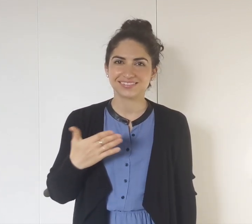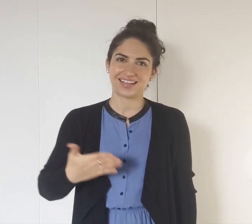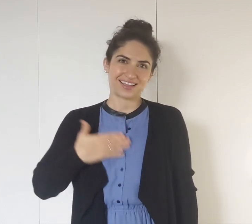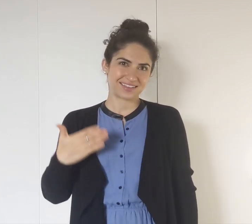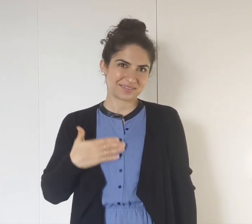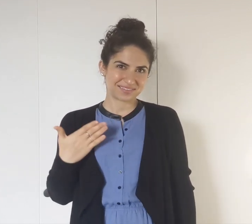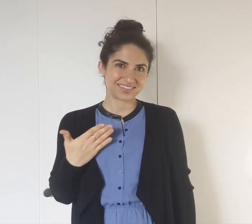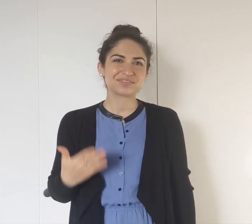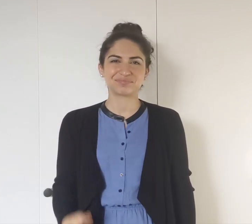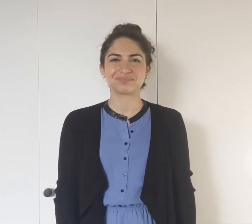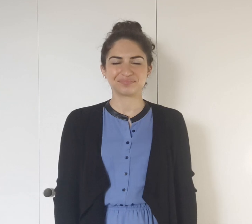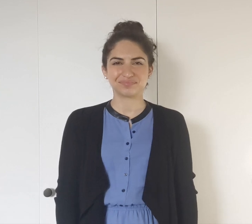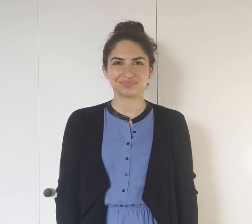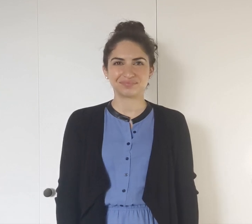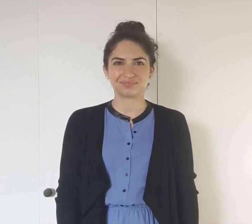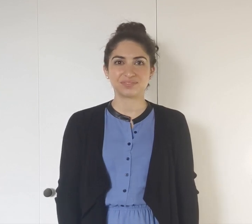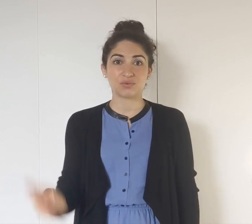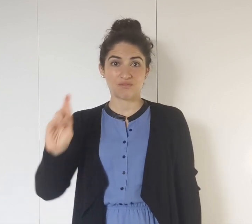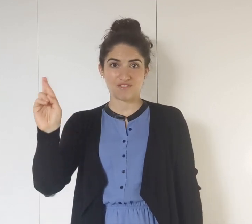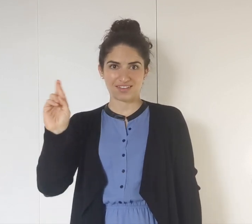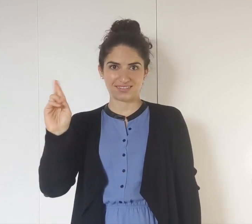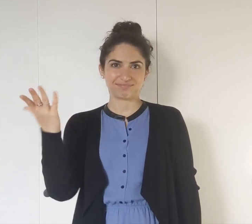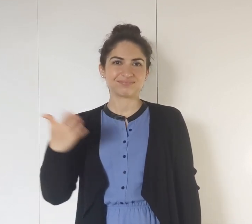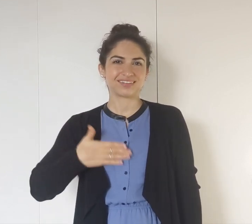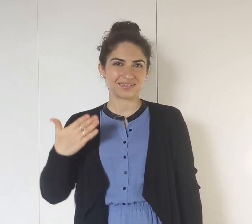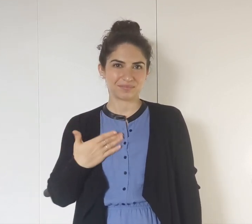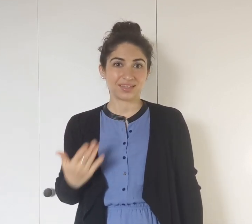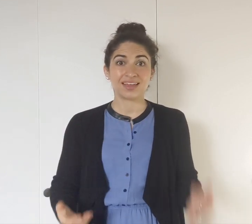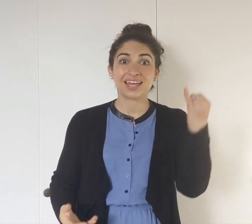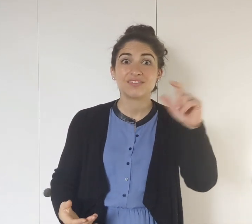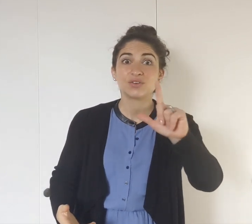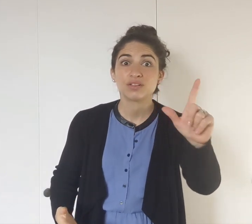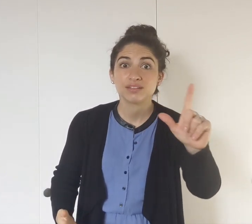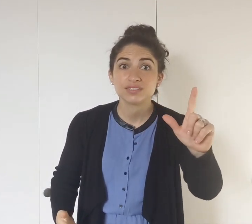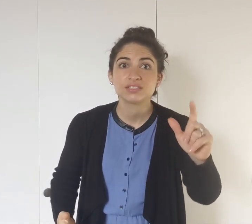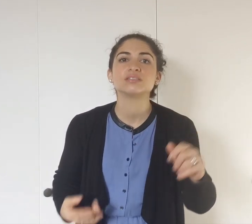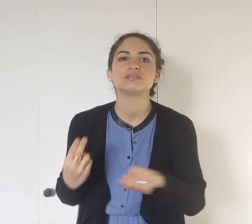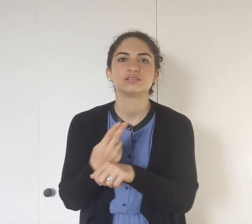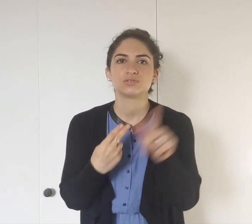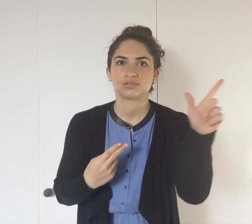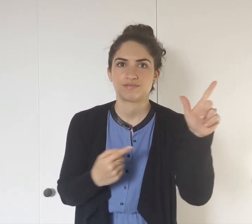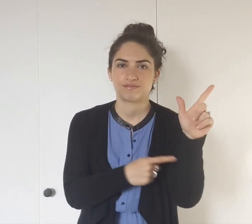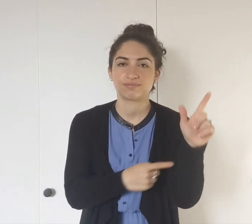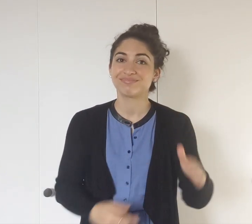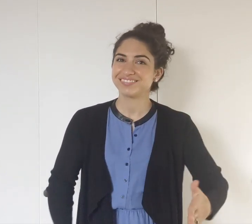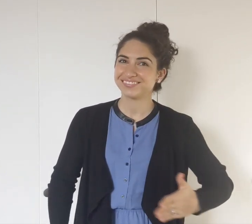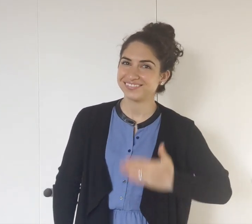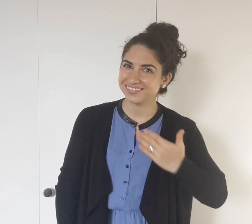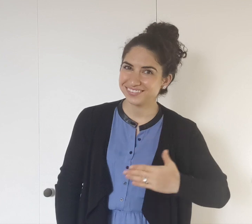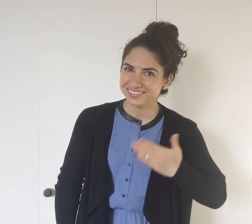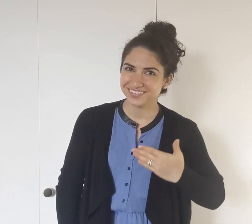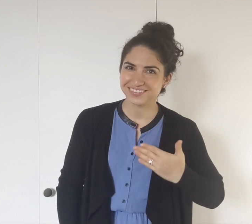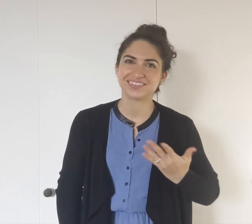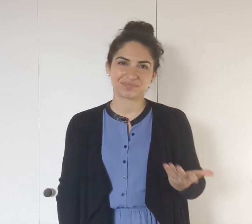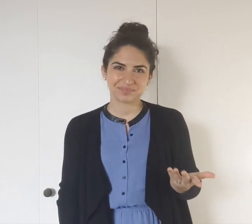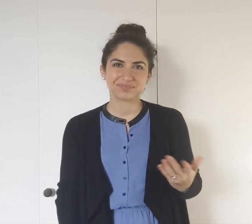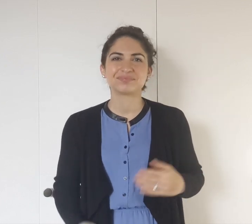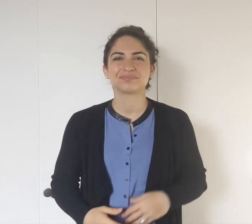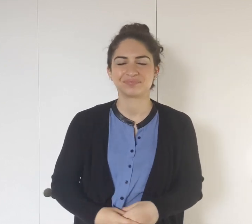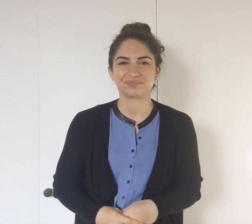I use my right hand. If you're a lefty, use your left hand: HAPPY.